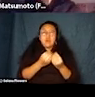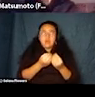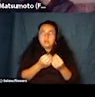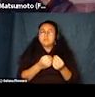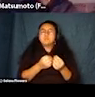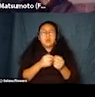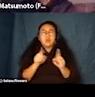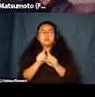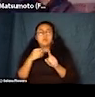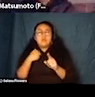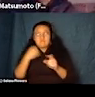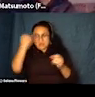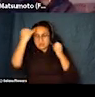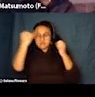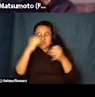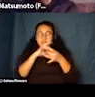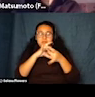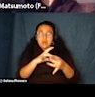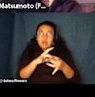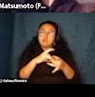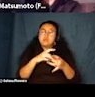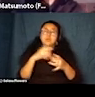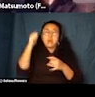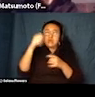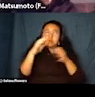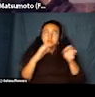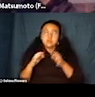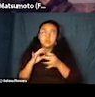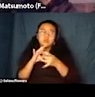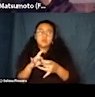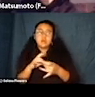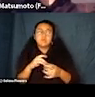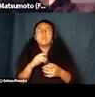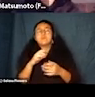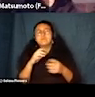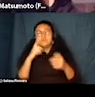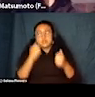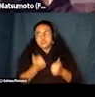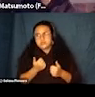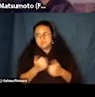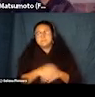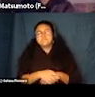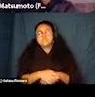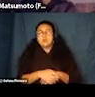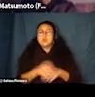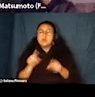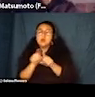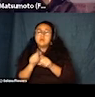help topics pertaining to vision loss. He's also pursuing a career as a voice actor so I'd like to welcome both of them, both Emily and Thomas and